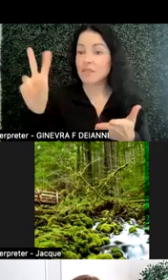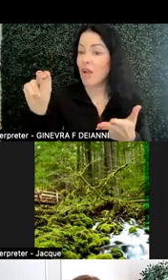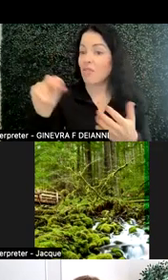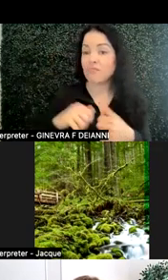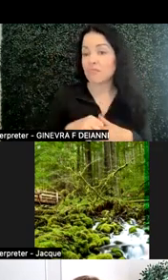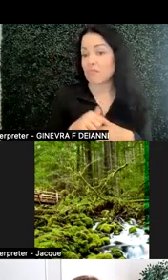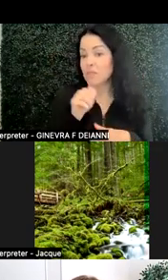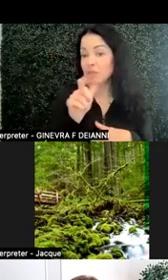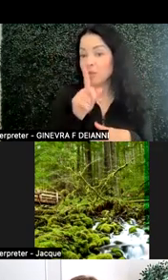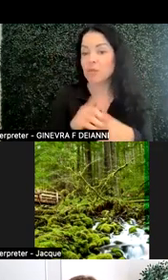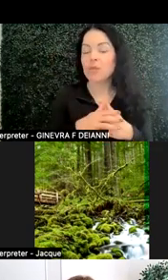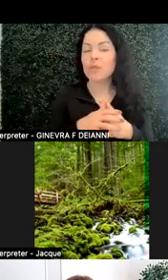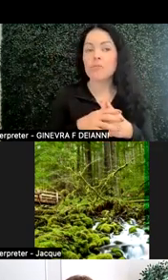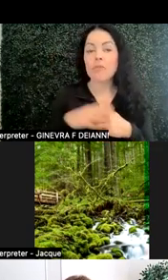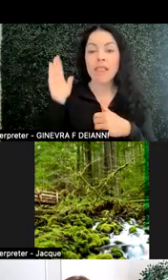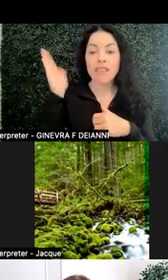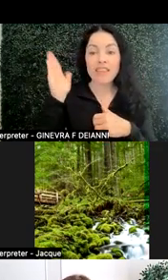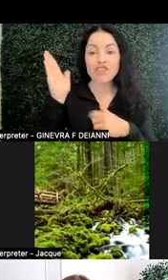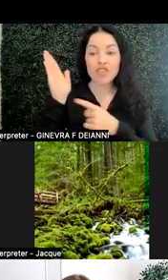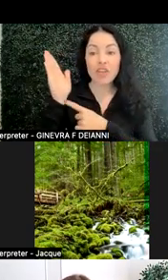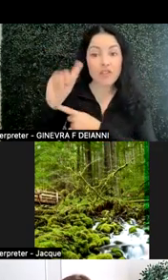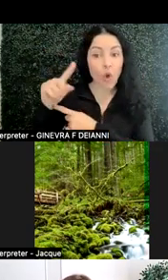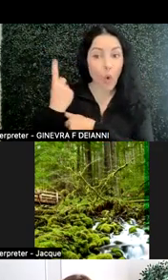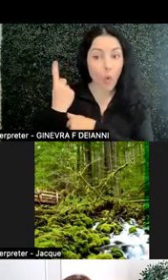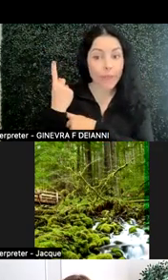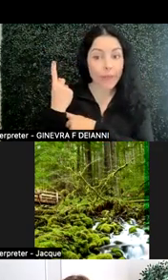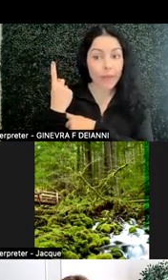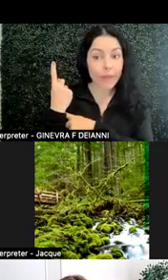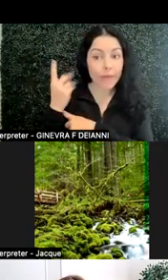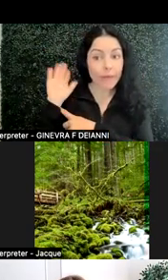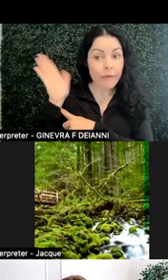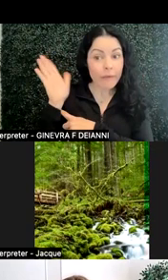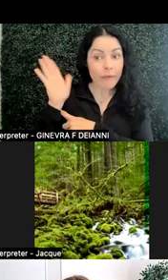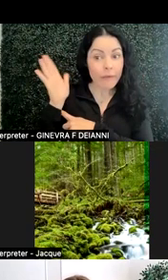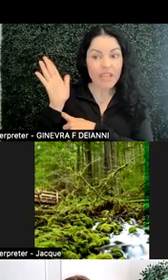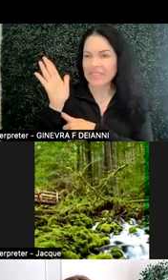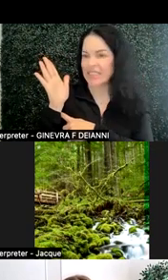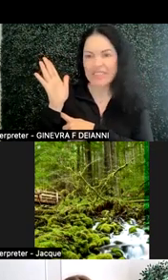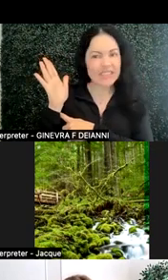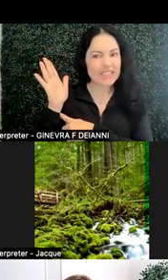Lecture as being the exclusive modality, though, was not welcome by the students.